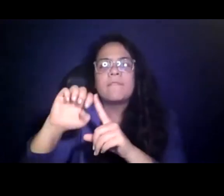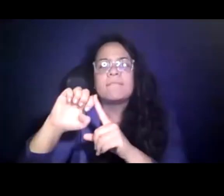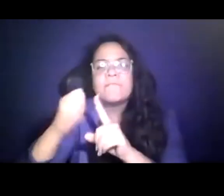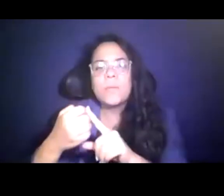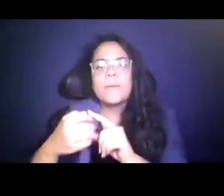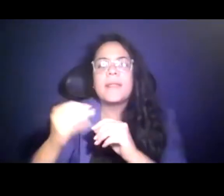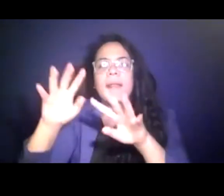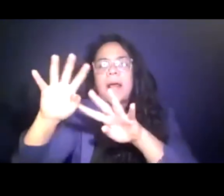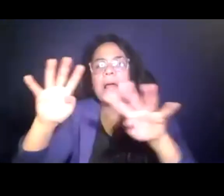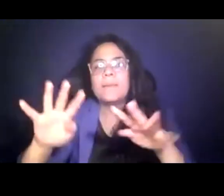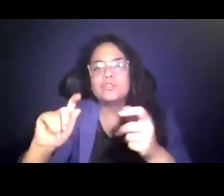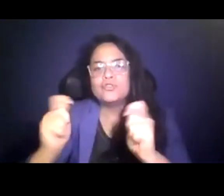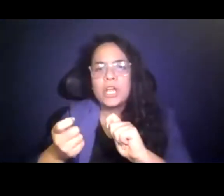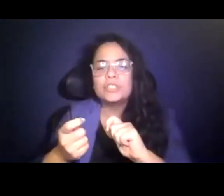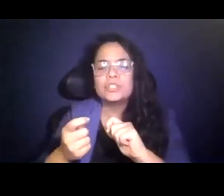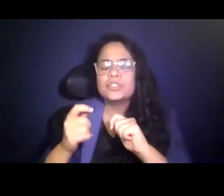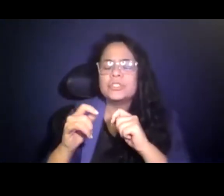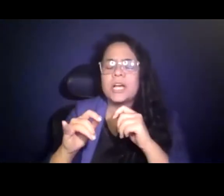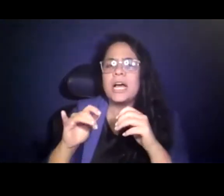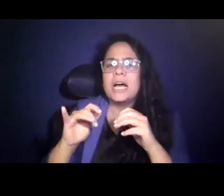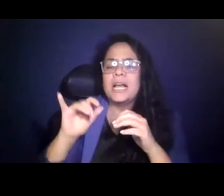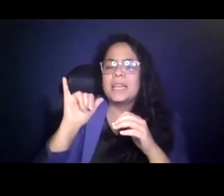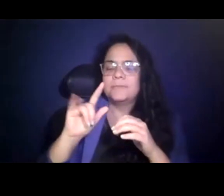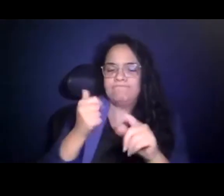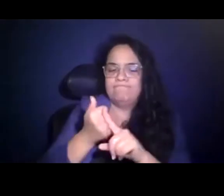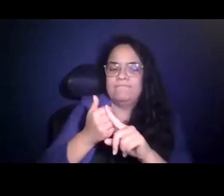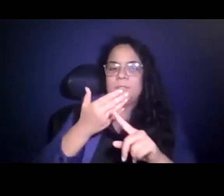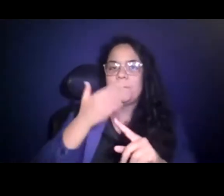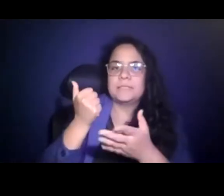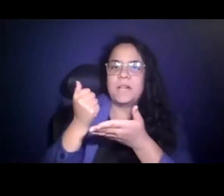15:19:57 I think that's really the best help at this point.